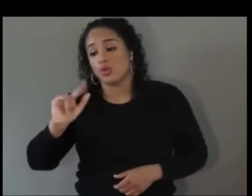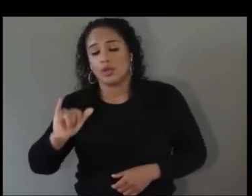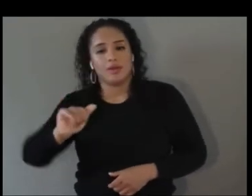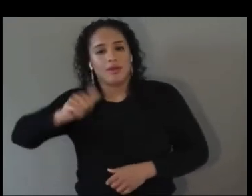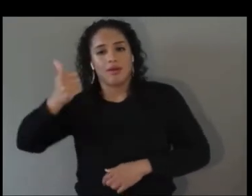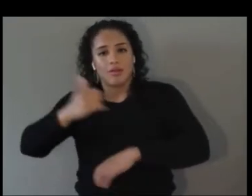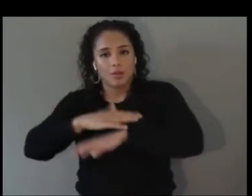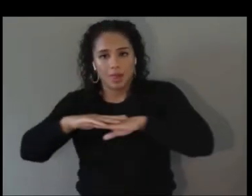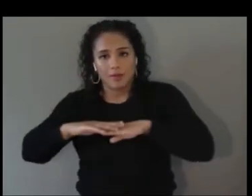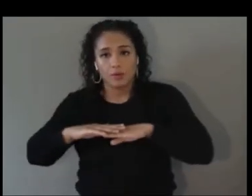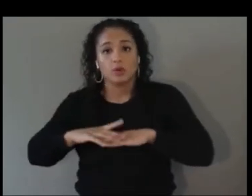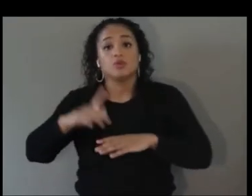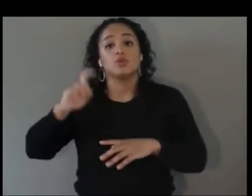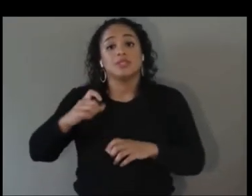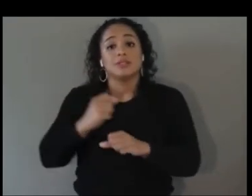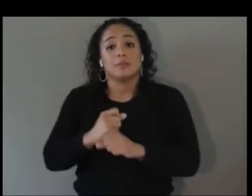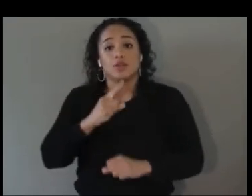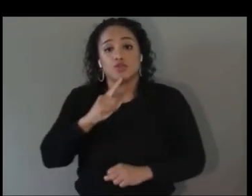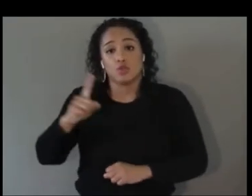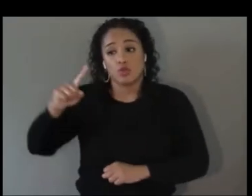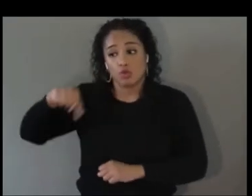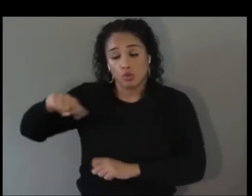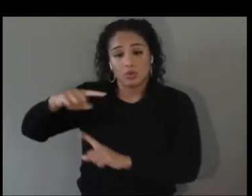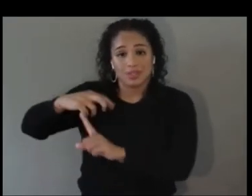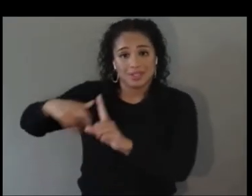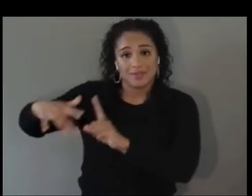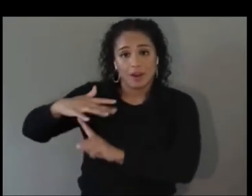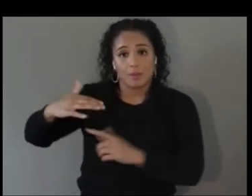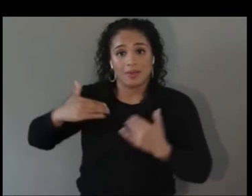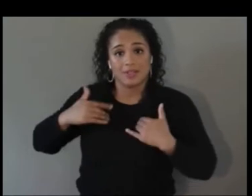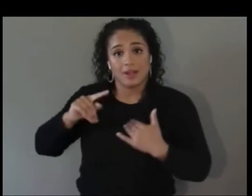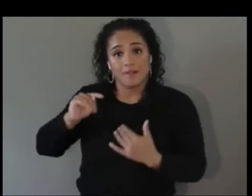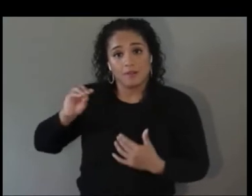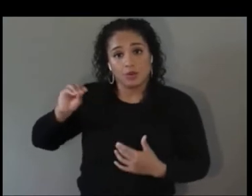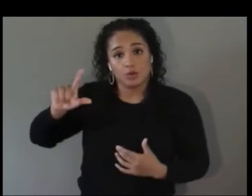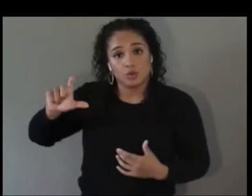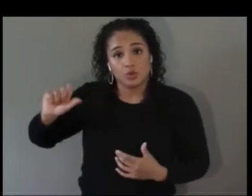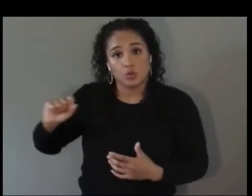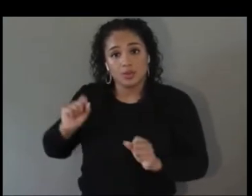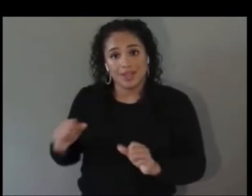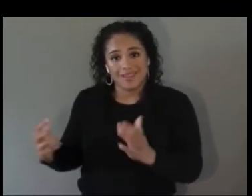have templated tools to take advantage of best practices for accessibility, right. Start at the